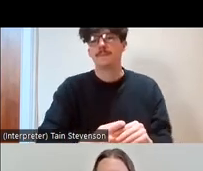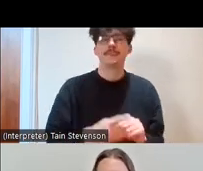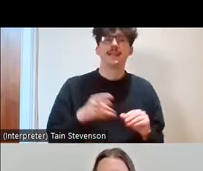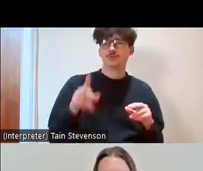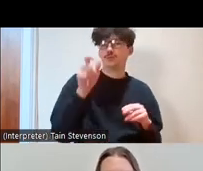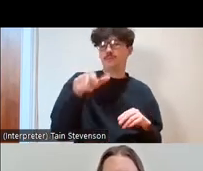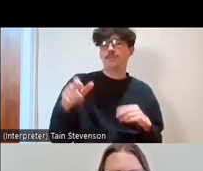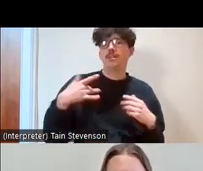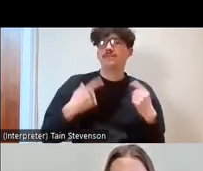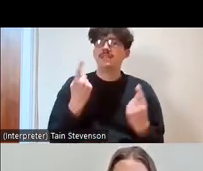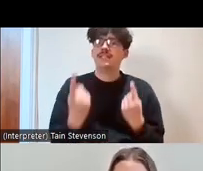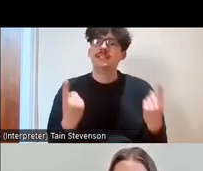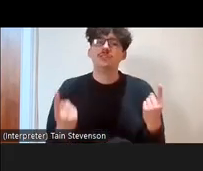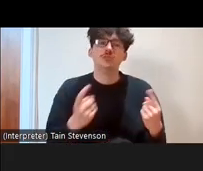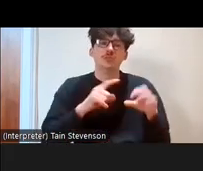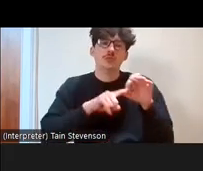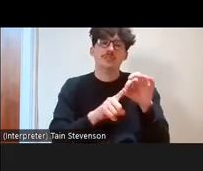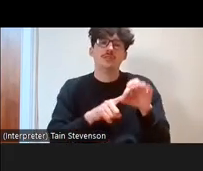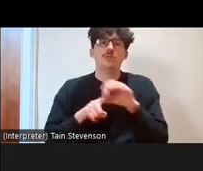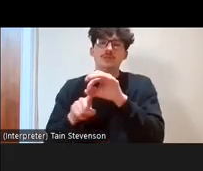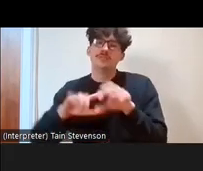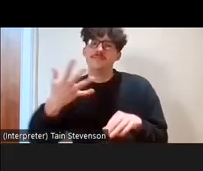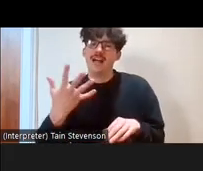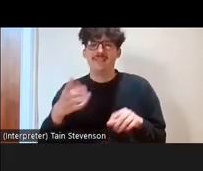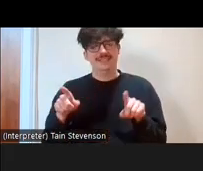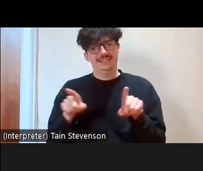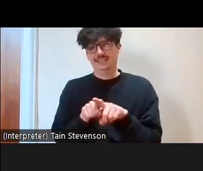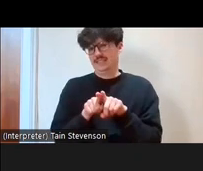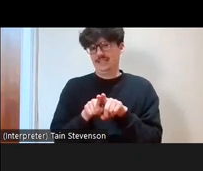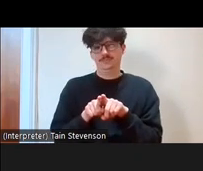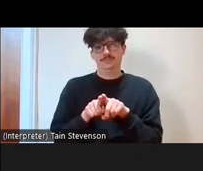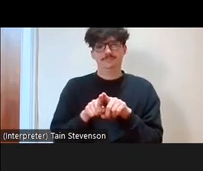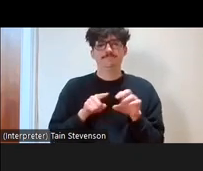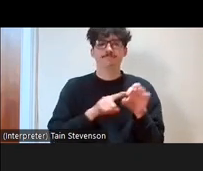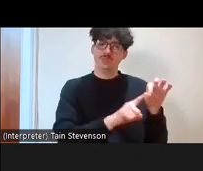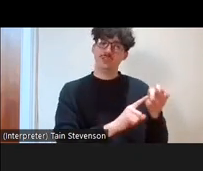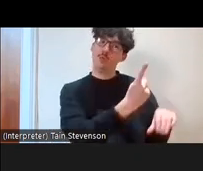Quintile 1, again, it just tells the same story. Quintile 1 comes out high, it's joined highest